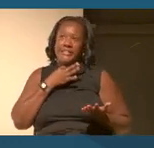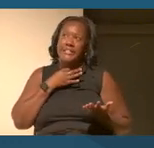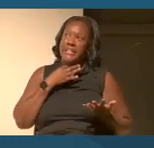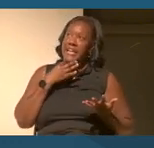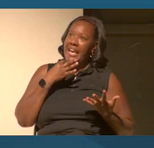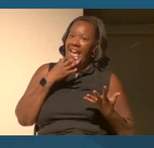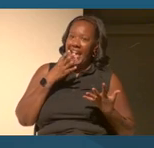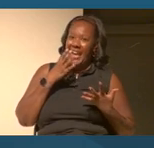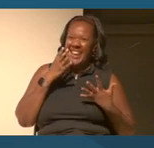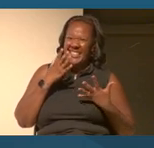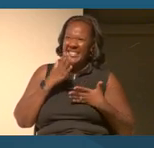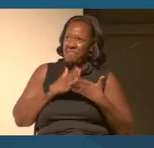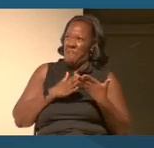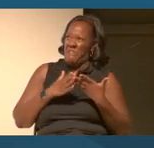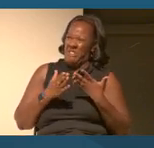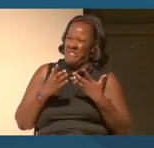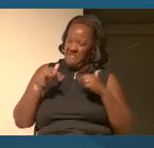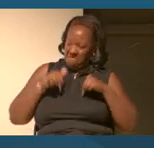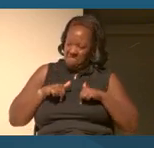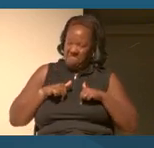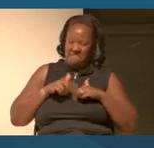of our great American story.